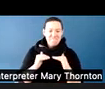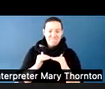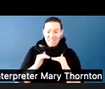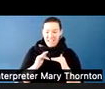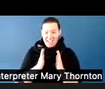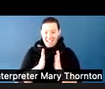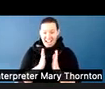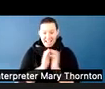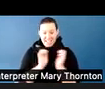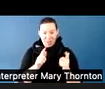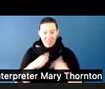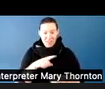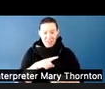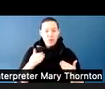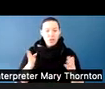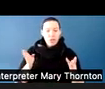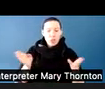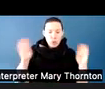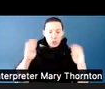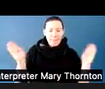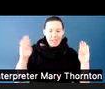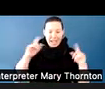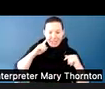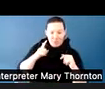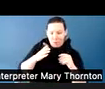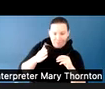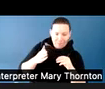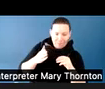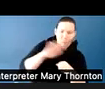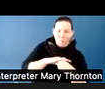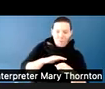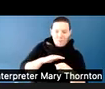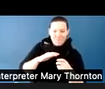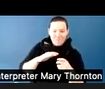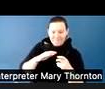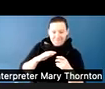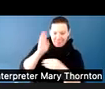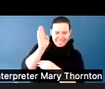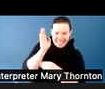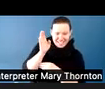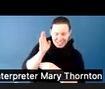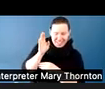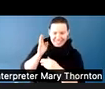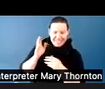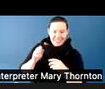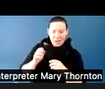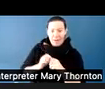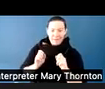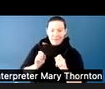to do jumping jacks throughout this entire presentation. You likely wouldn't be able to listen as effectively.